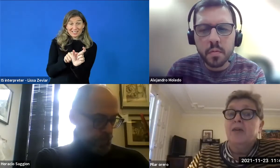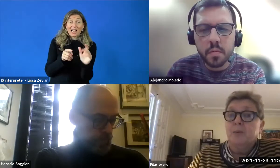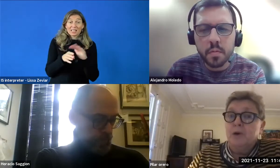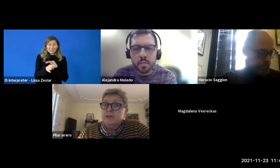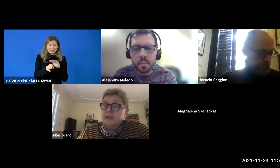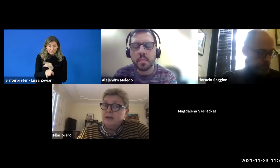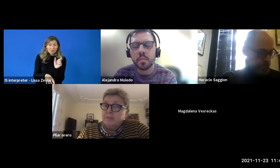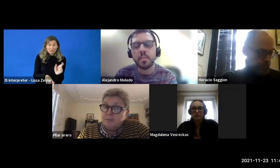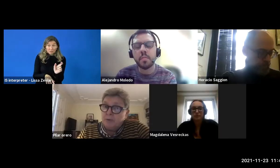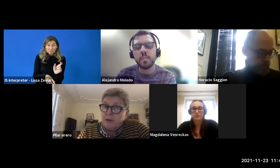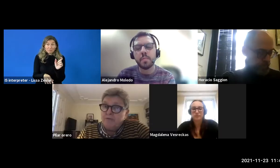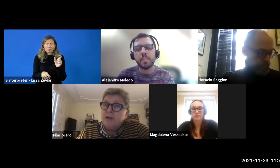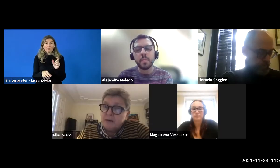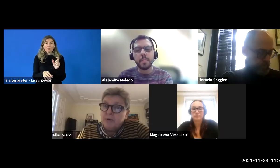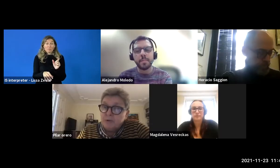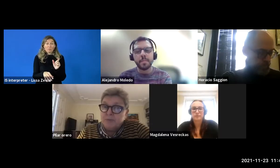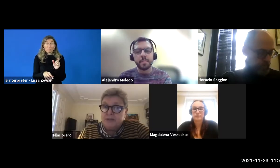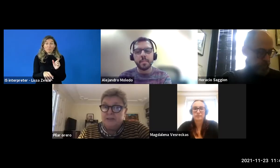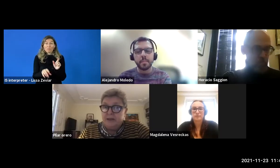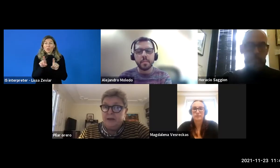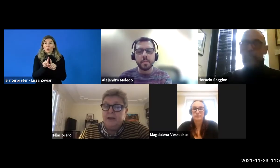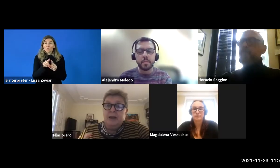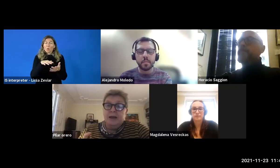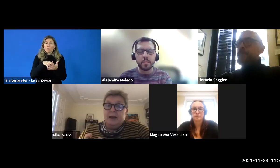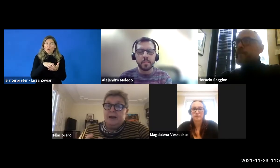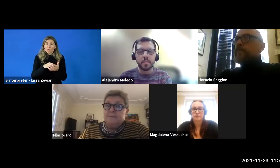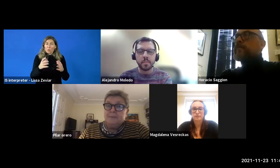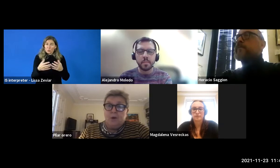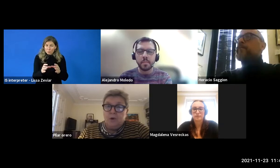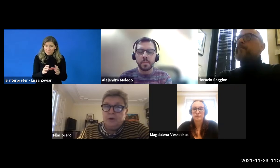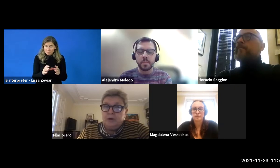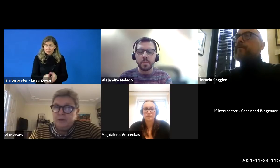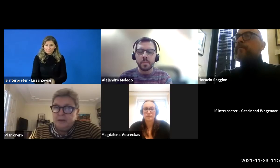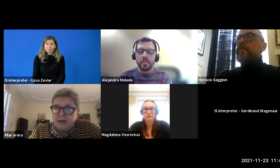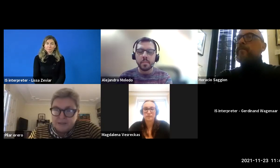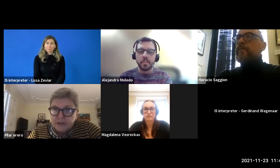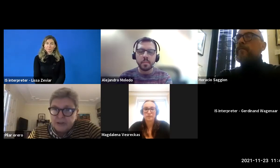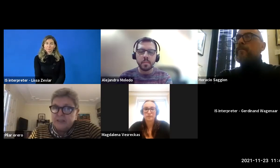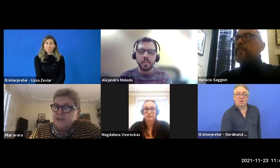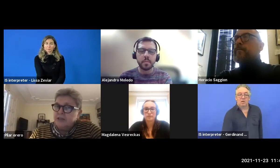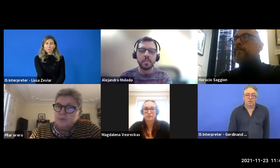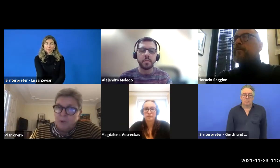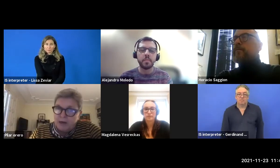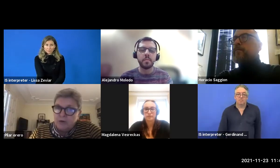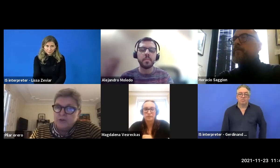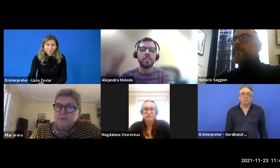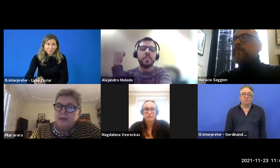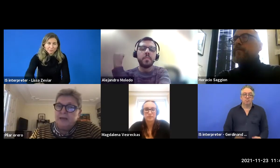and the vulnerable groups are there. On artificial intelligence there is also one